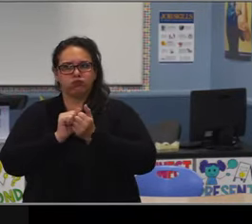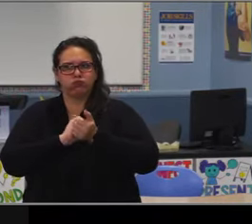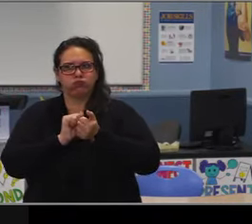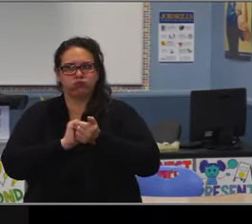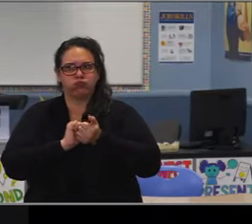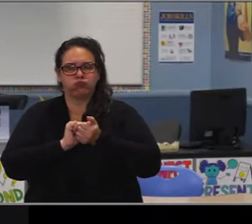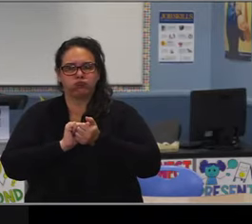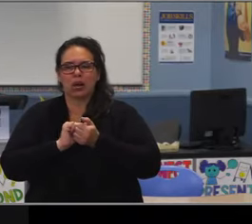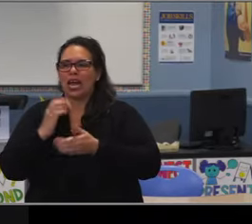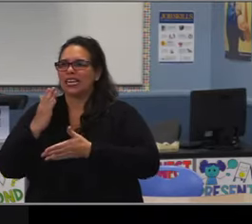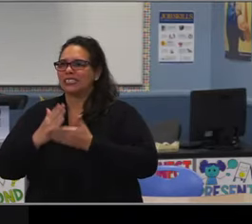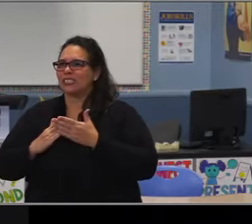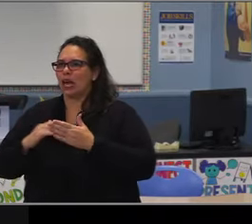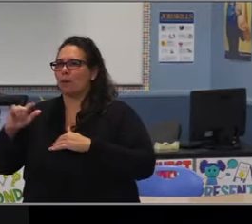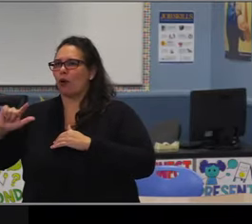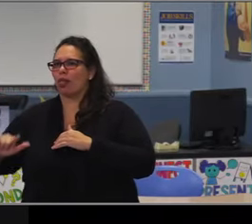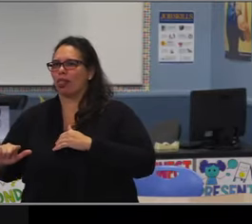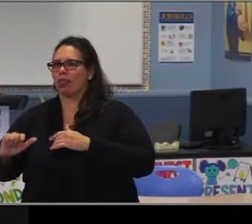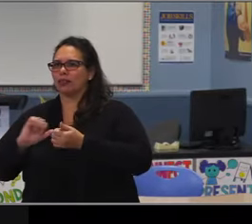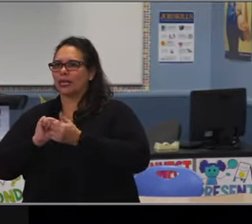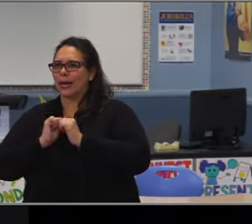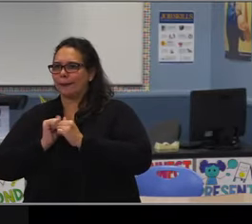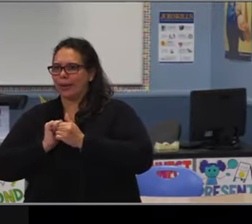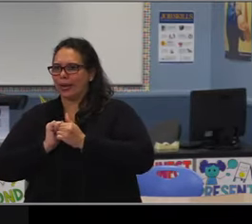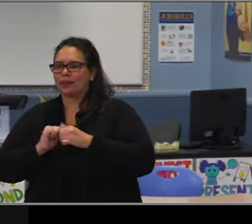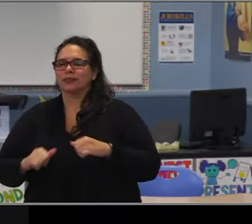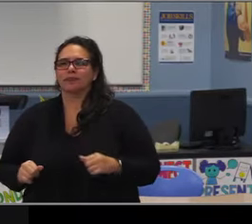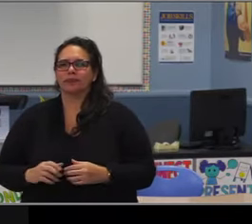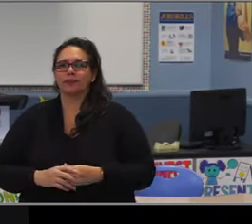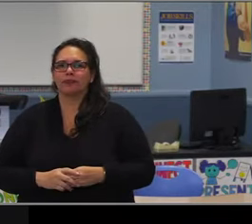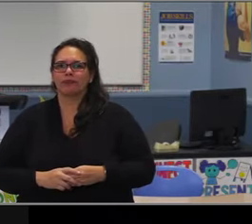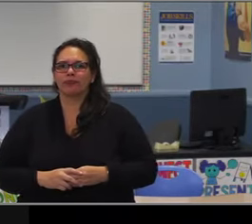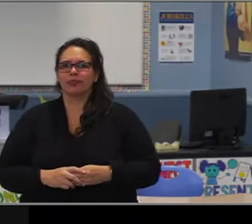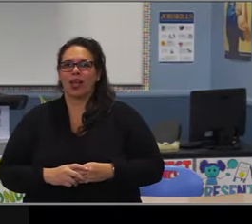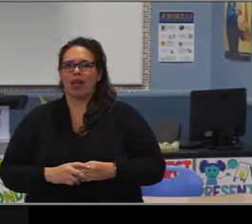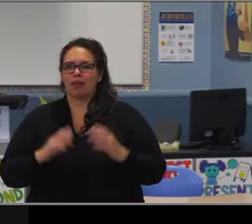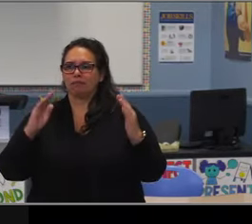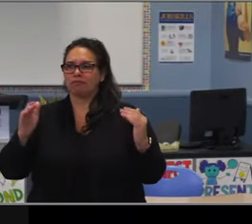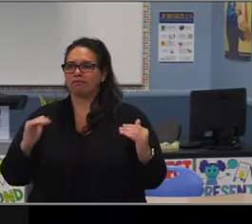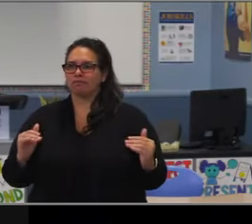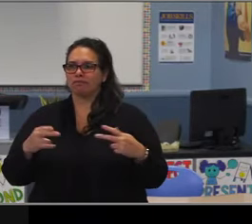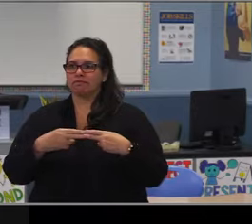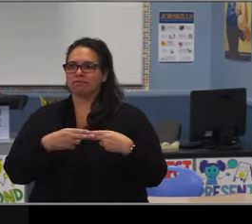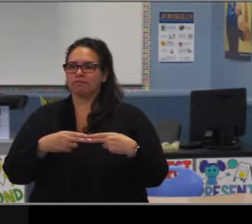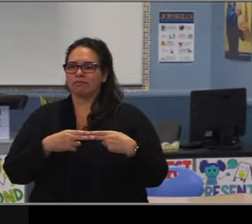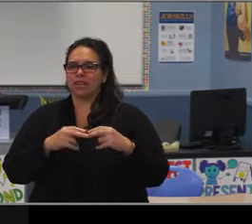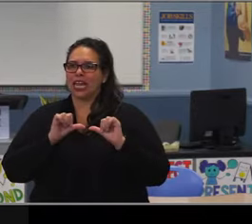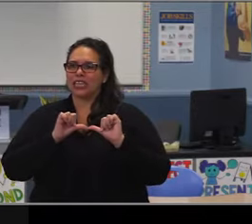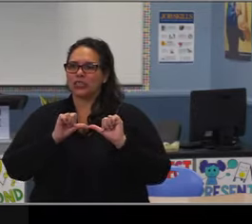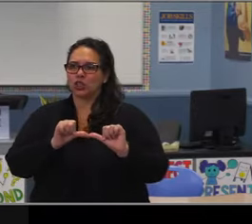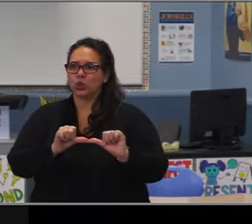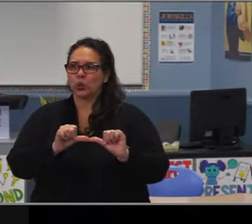a full English course load, or a full math course load, you might have certain teachers that teach a couple of courses in math,